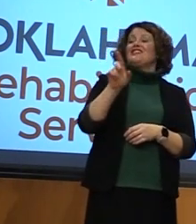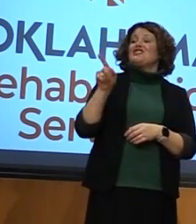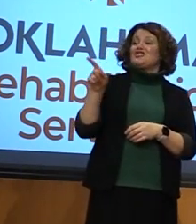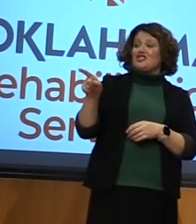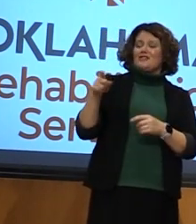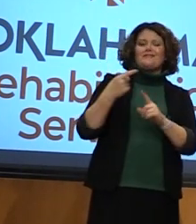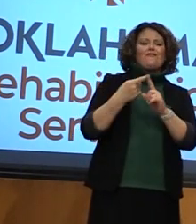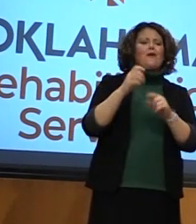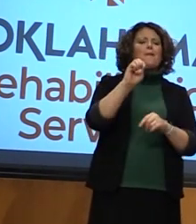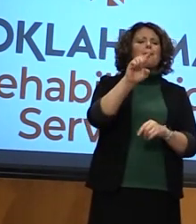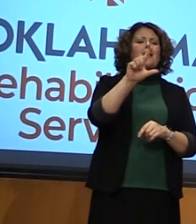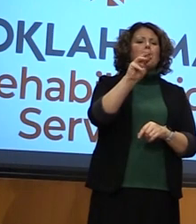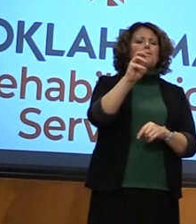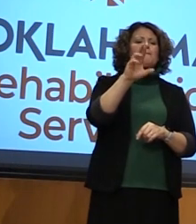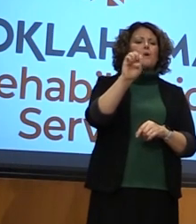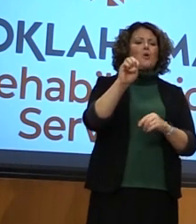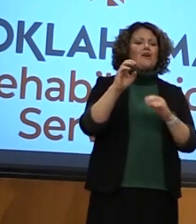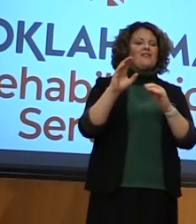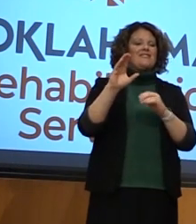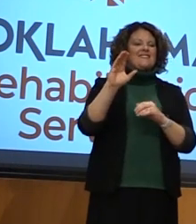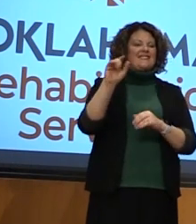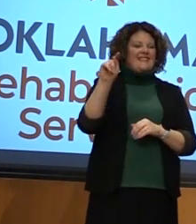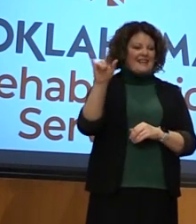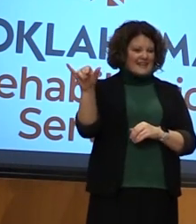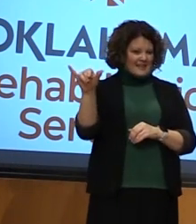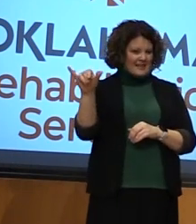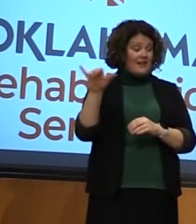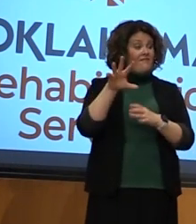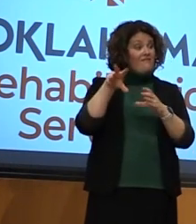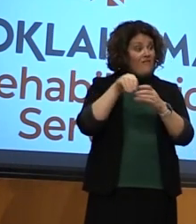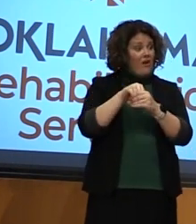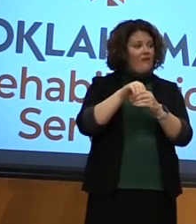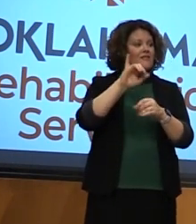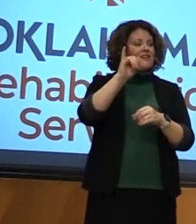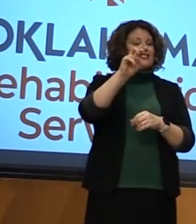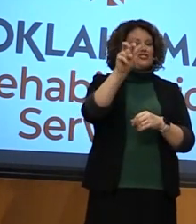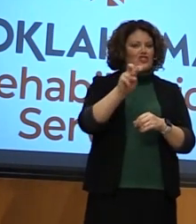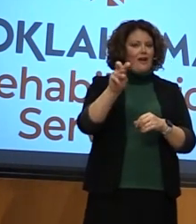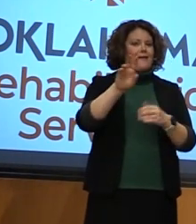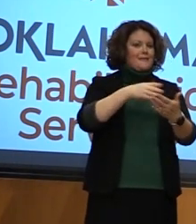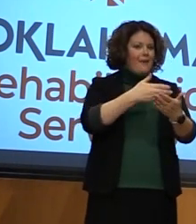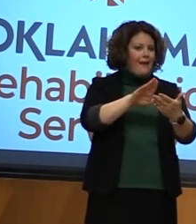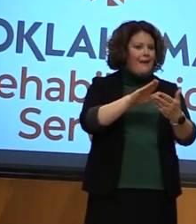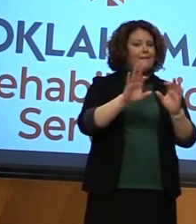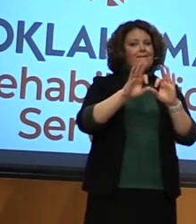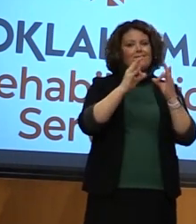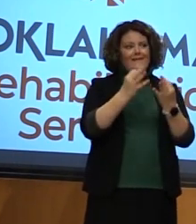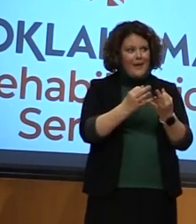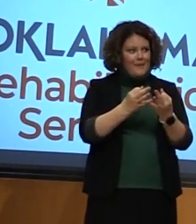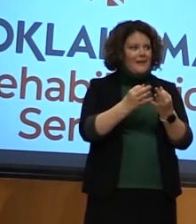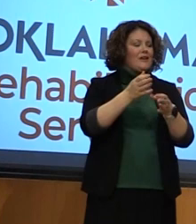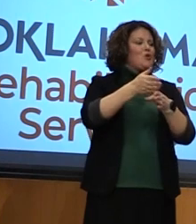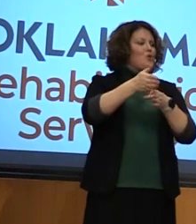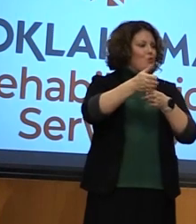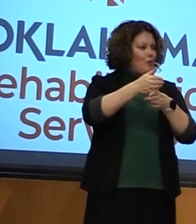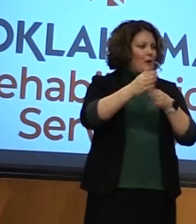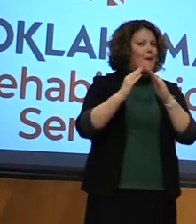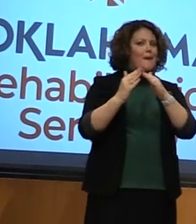is from Elmore City and is active in jazz band, Family, Career and Community Leaders of America,